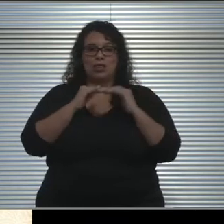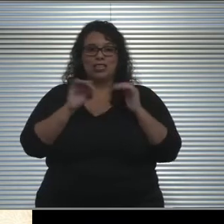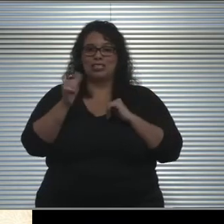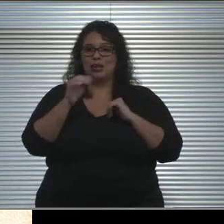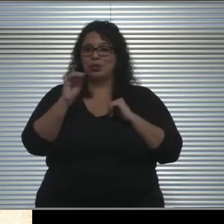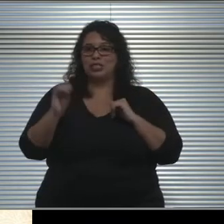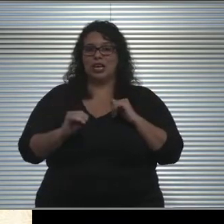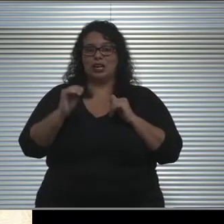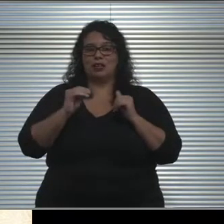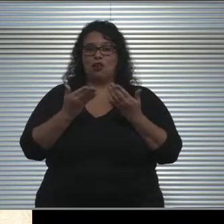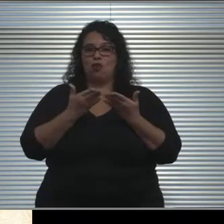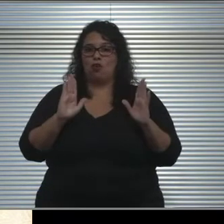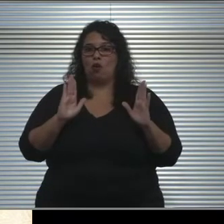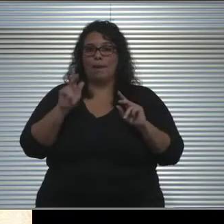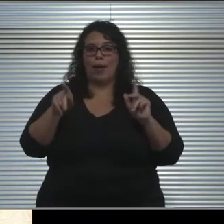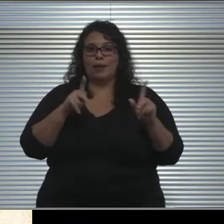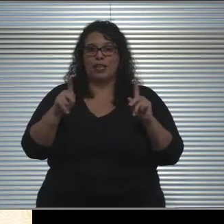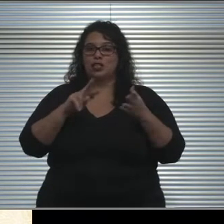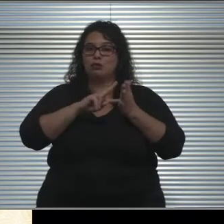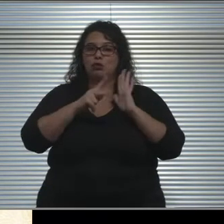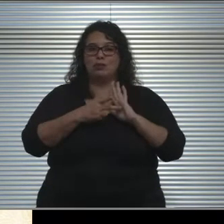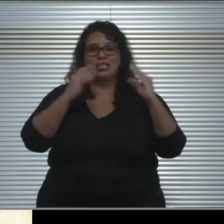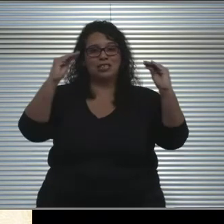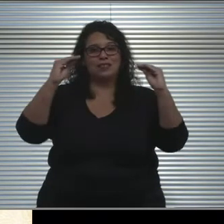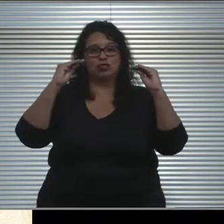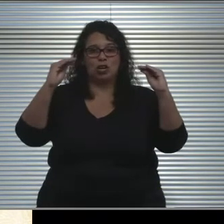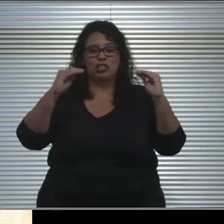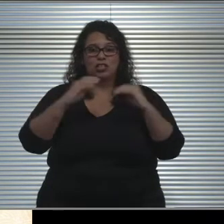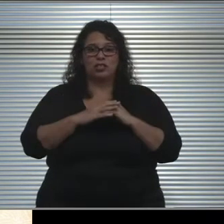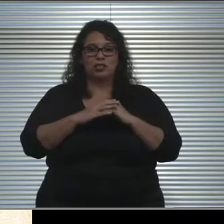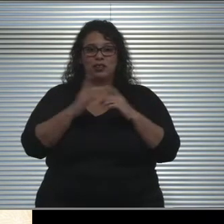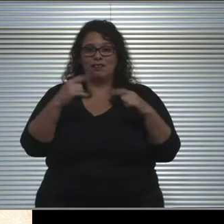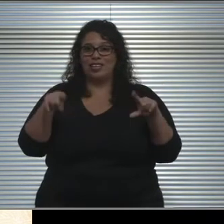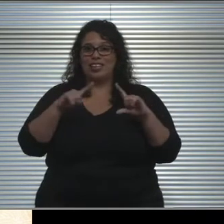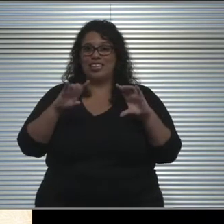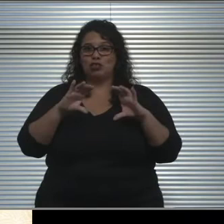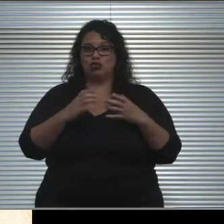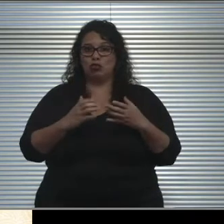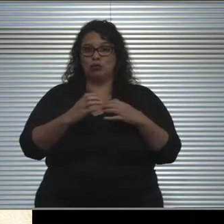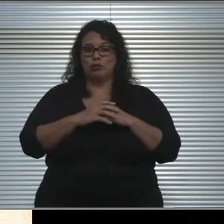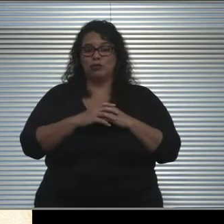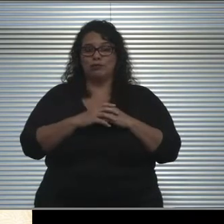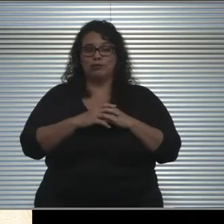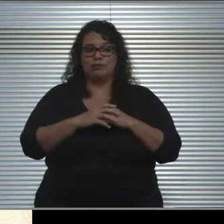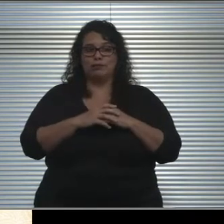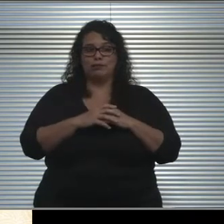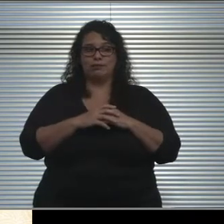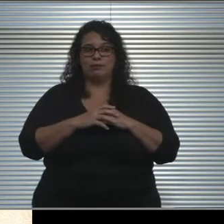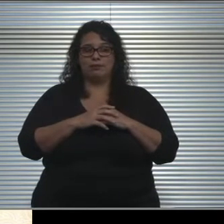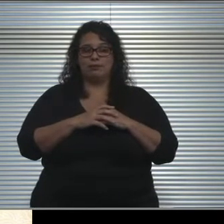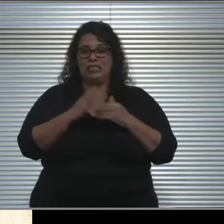for purposes of instruction for these groups, even when schools are not fully open.